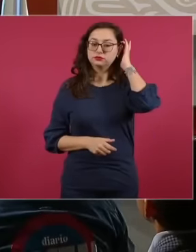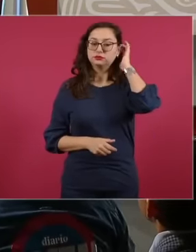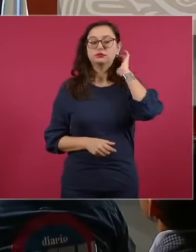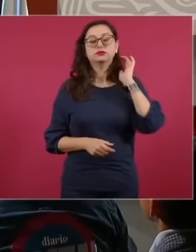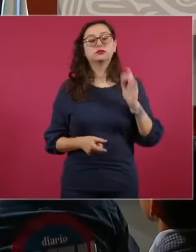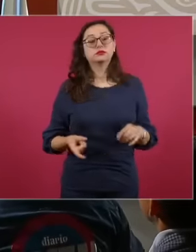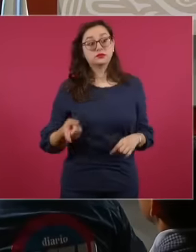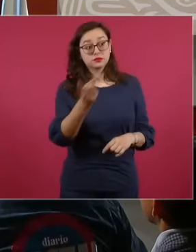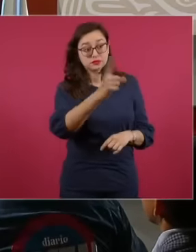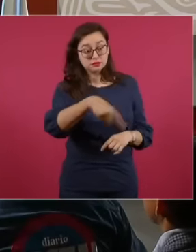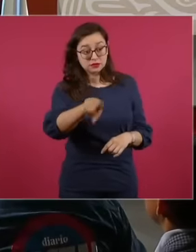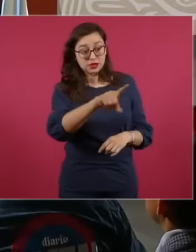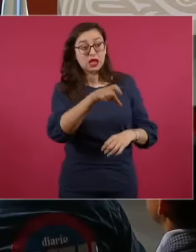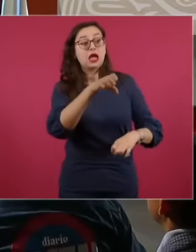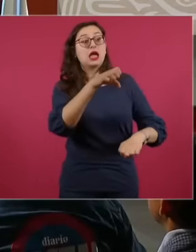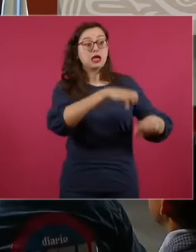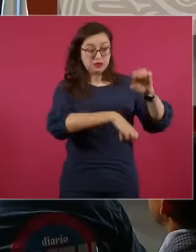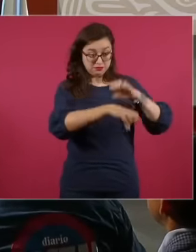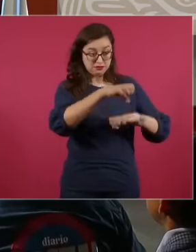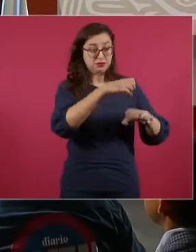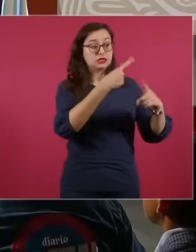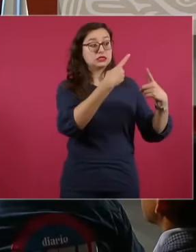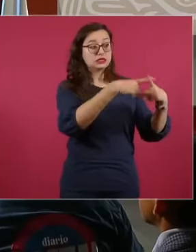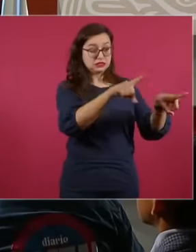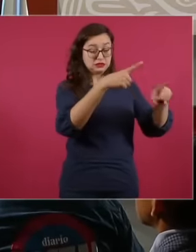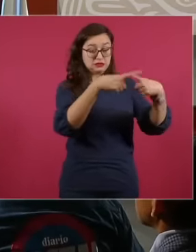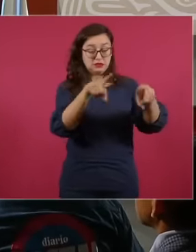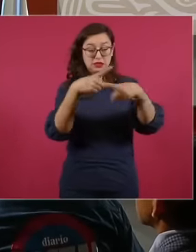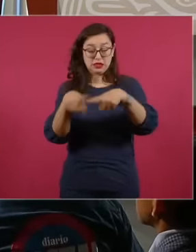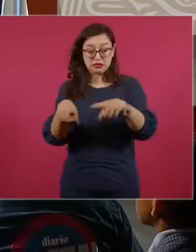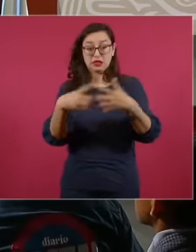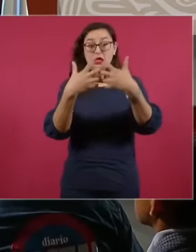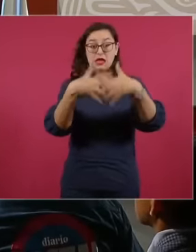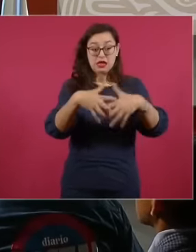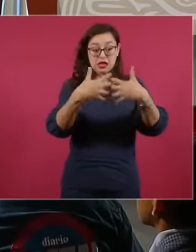Federal Electricity Commission or to individuals at that time. When